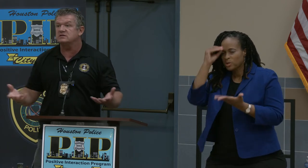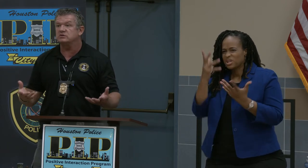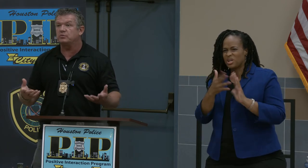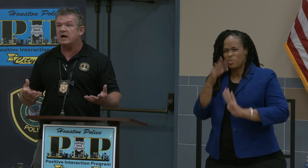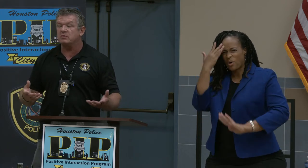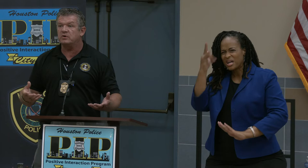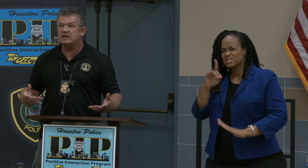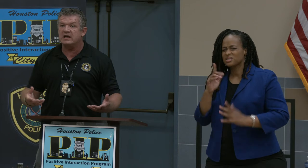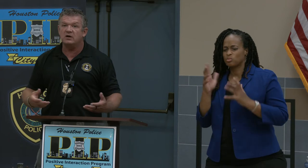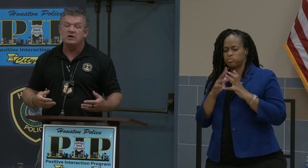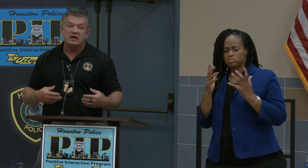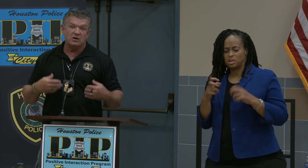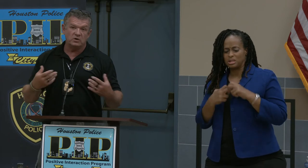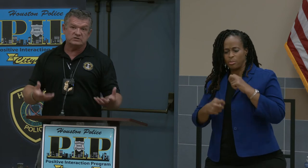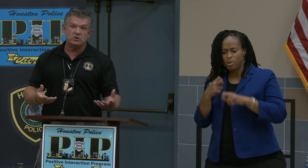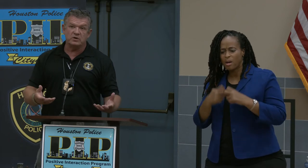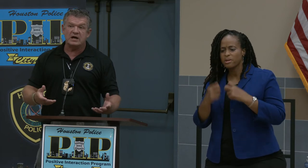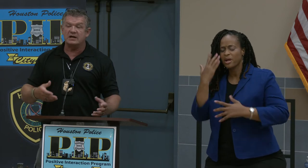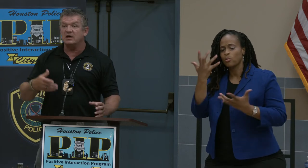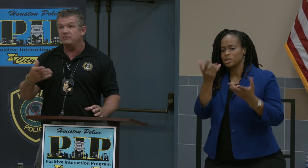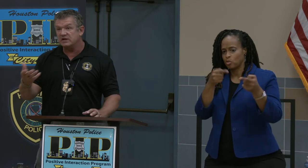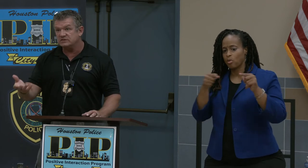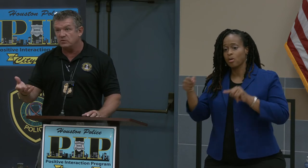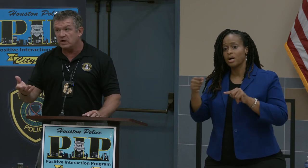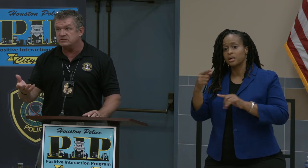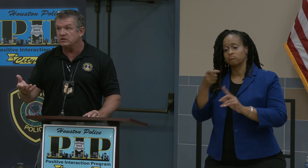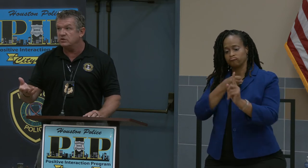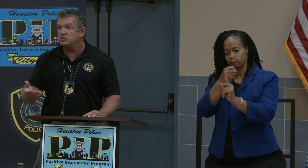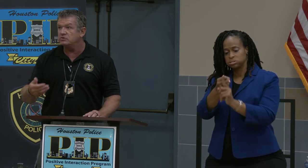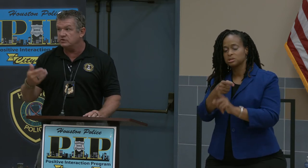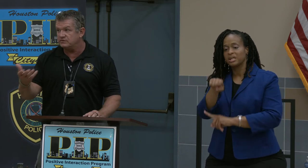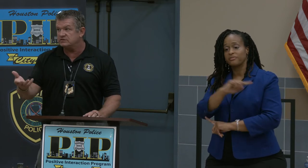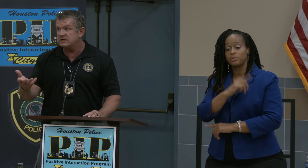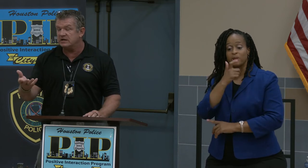such a problem right now and what's going on? If you have been watching the news you've seen it.